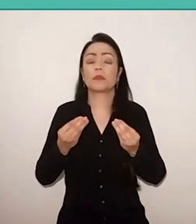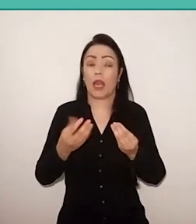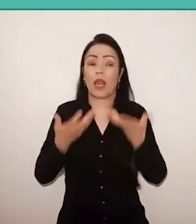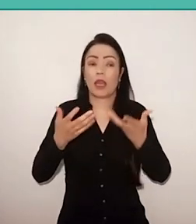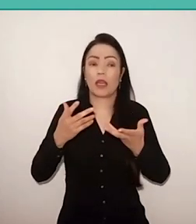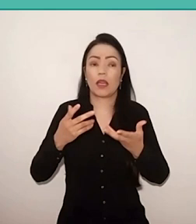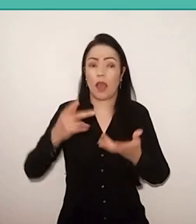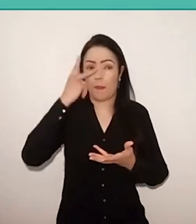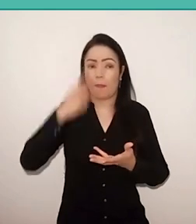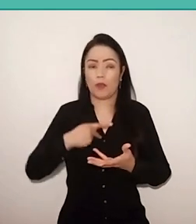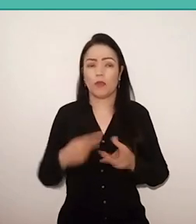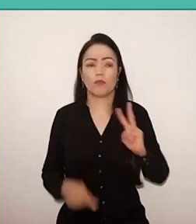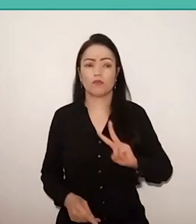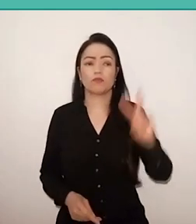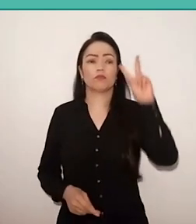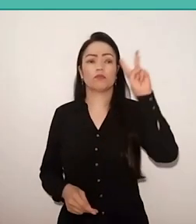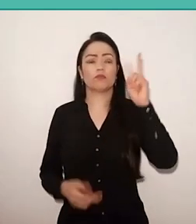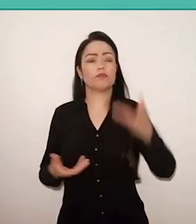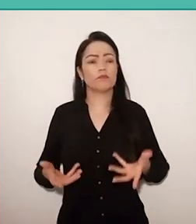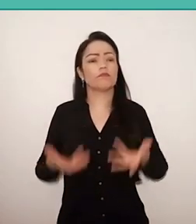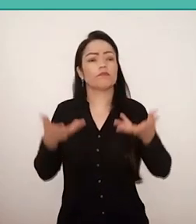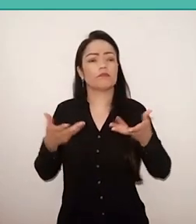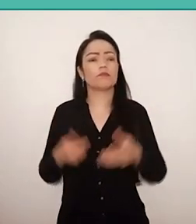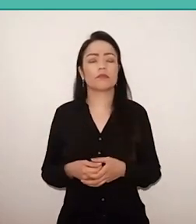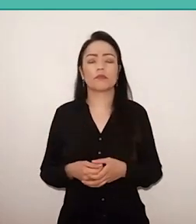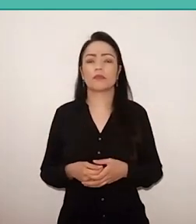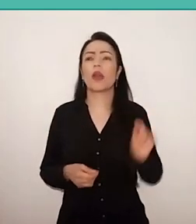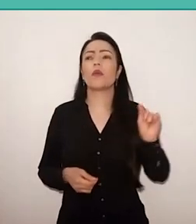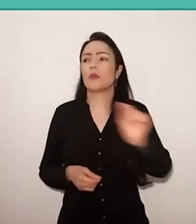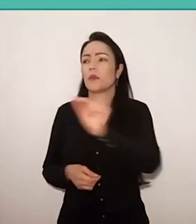in front of your upper middle class classmates,